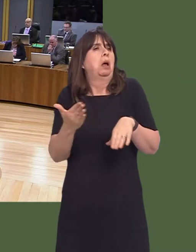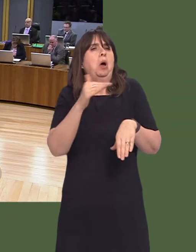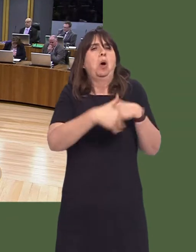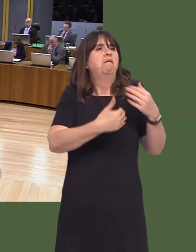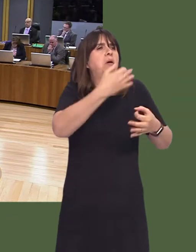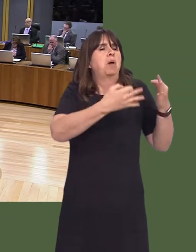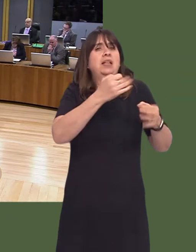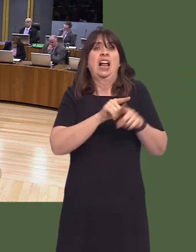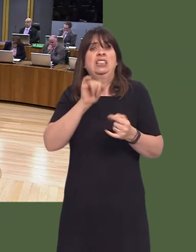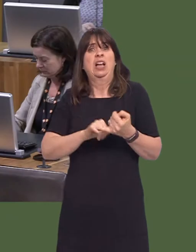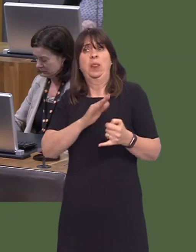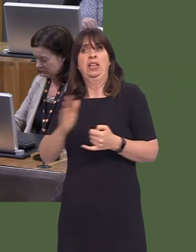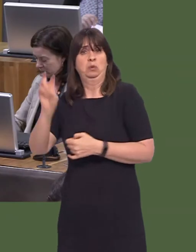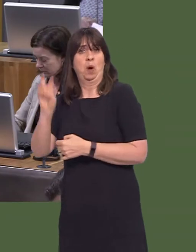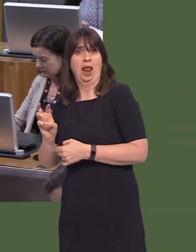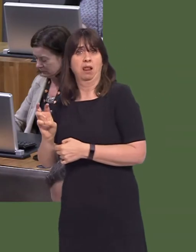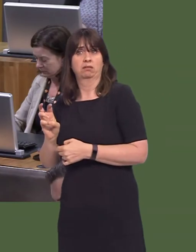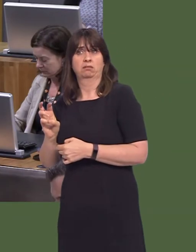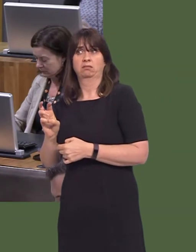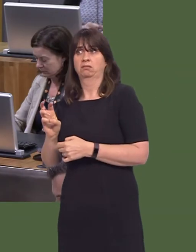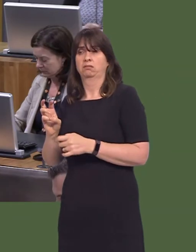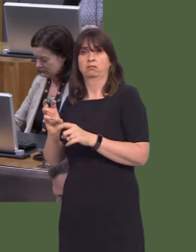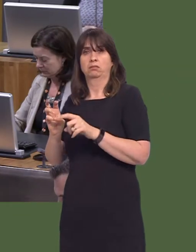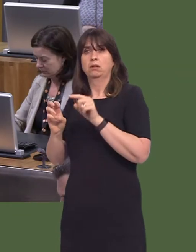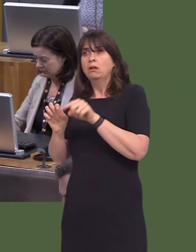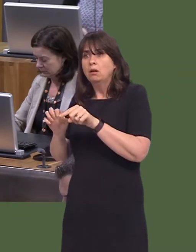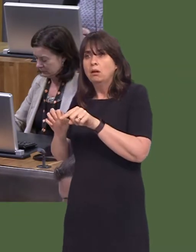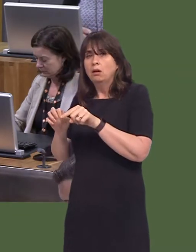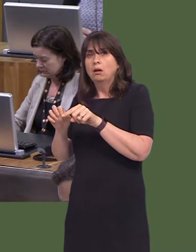the south-east of Wales, we can't parcel up planning purely on the basis of local planning